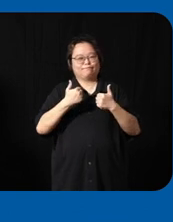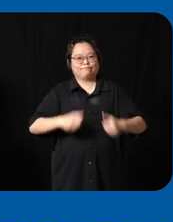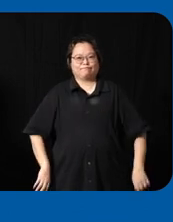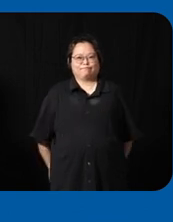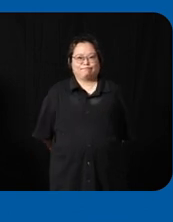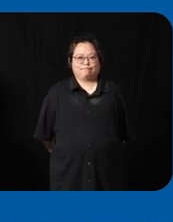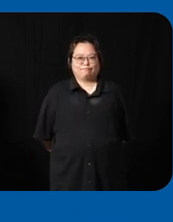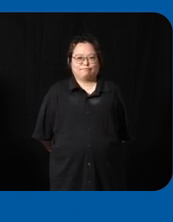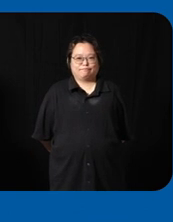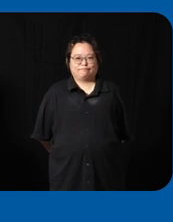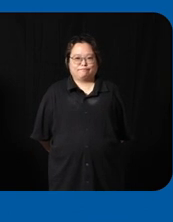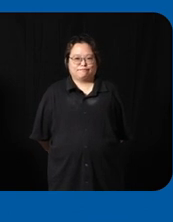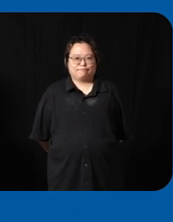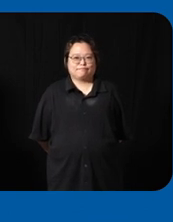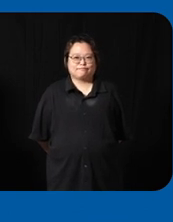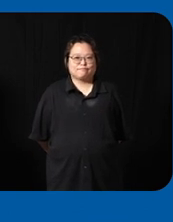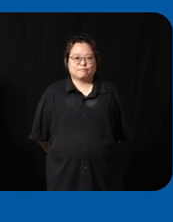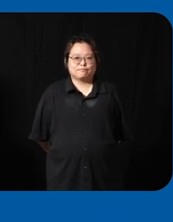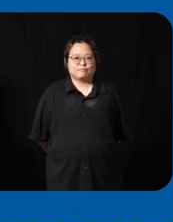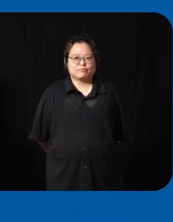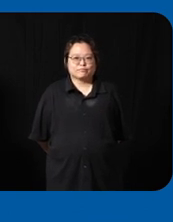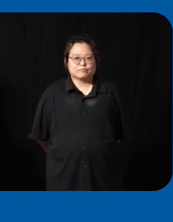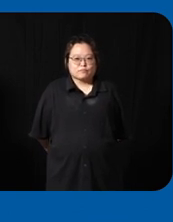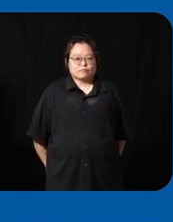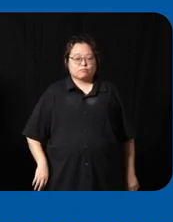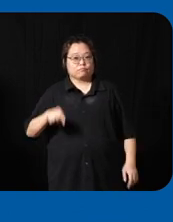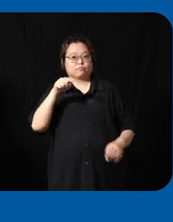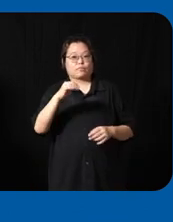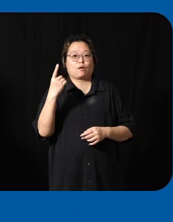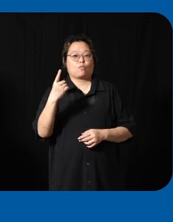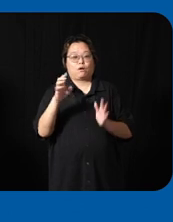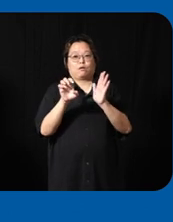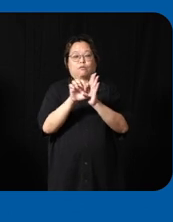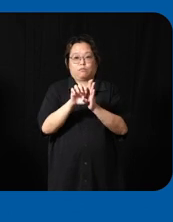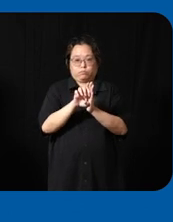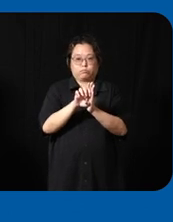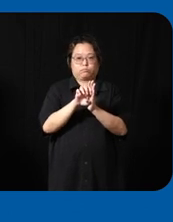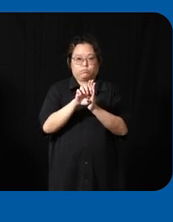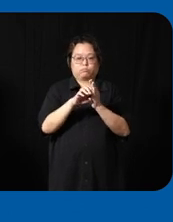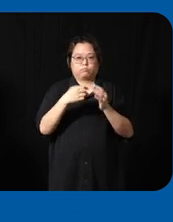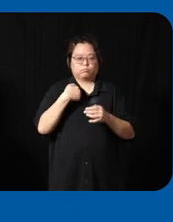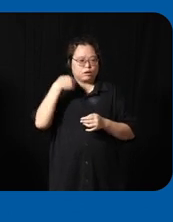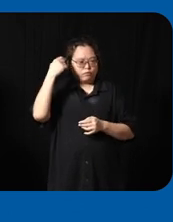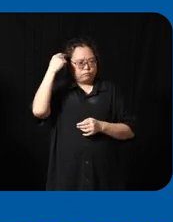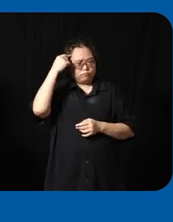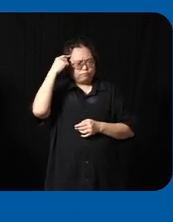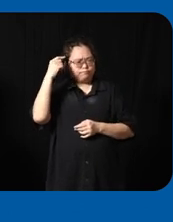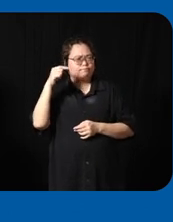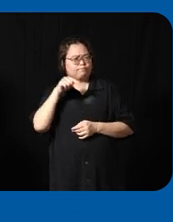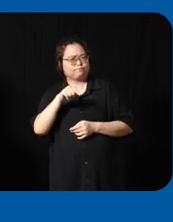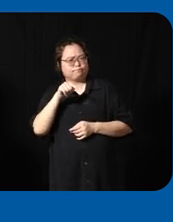sorry yeah so this is one of the examples where we thought that we really need to look into how